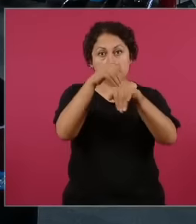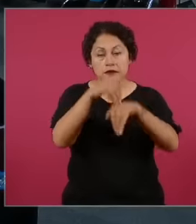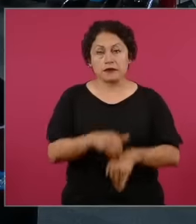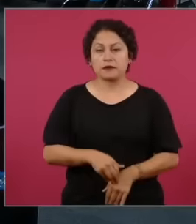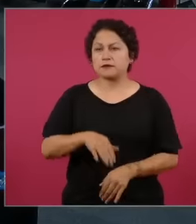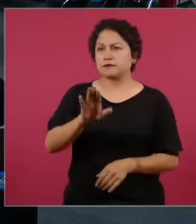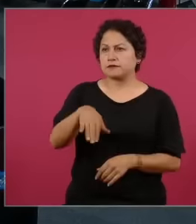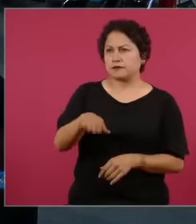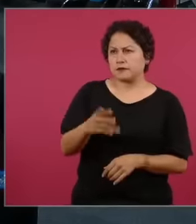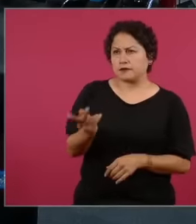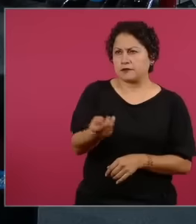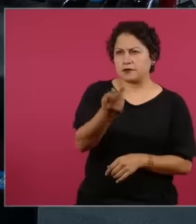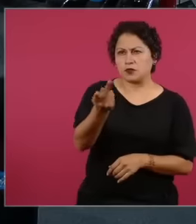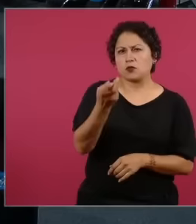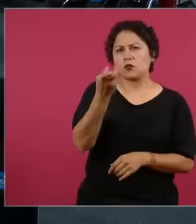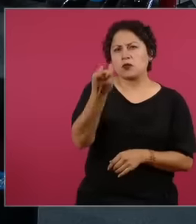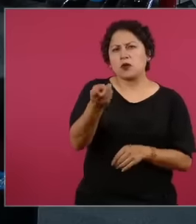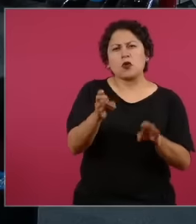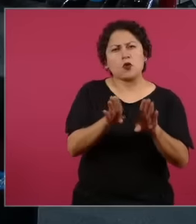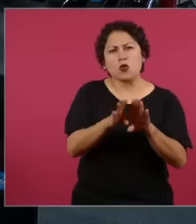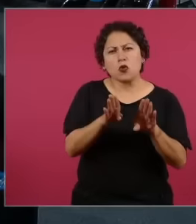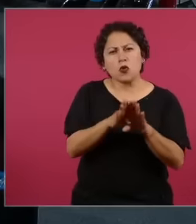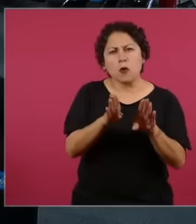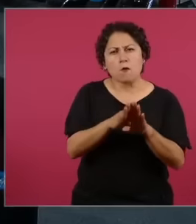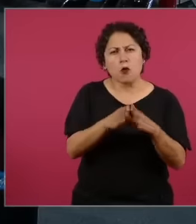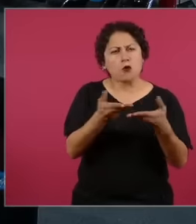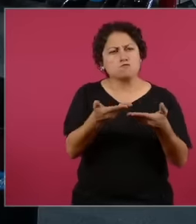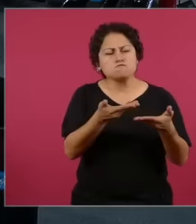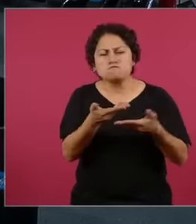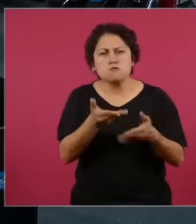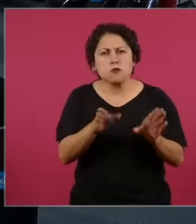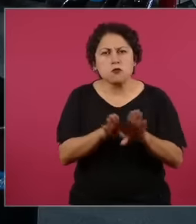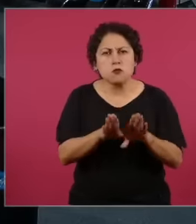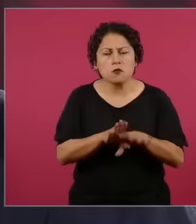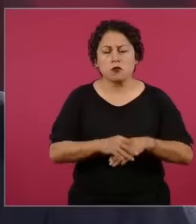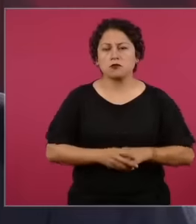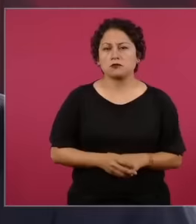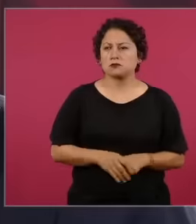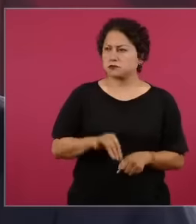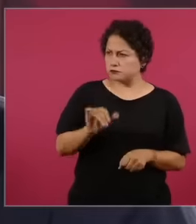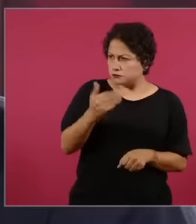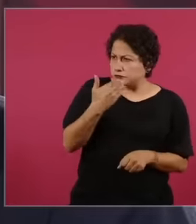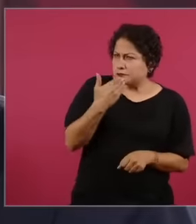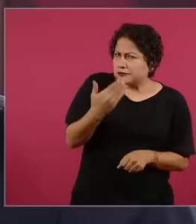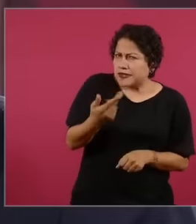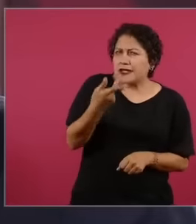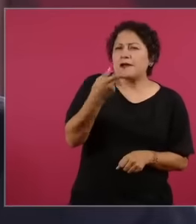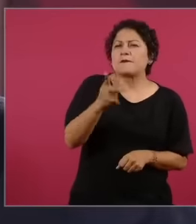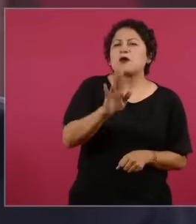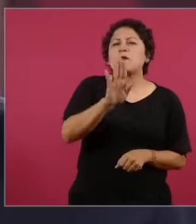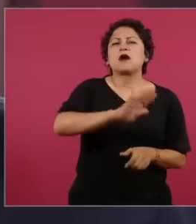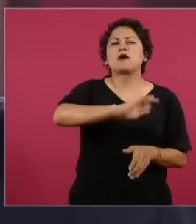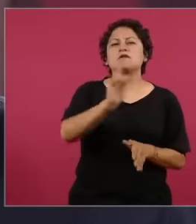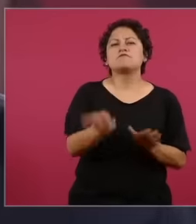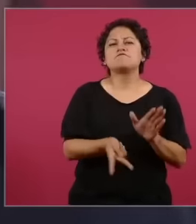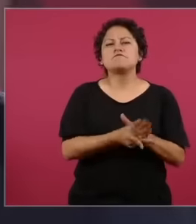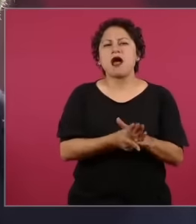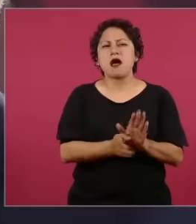President is good, but he's been on pause since when, president, since